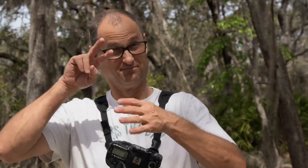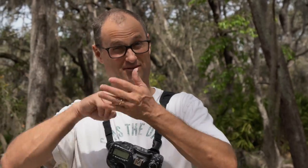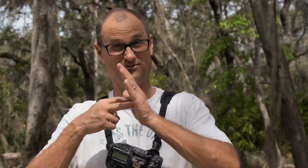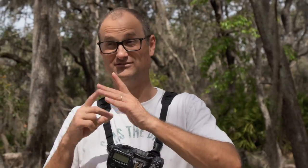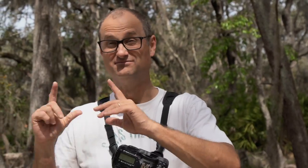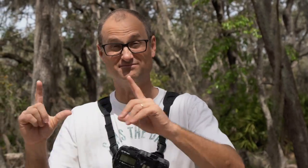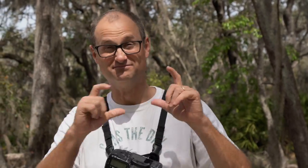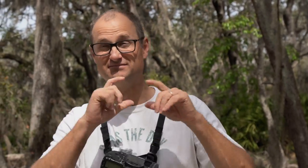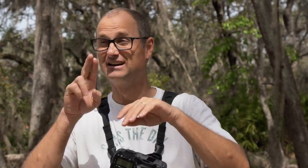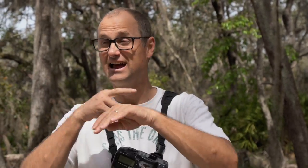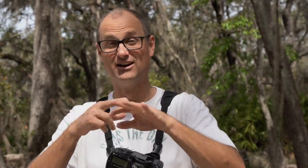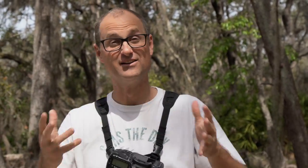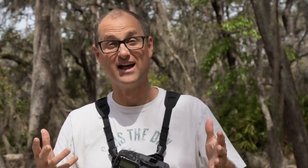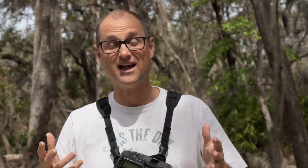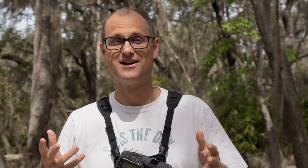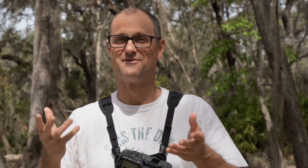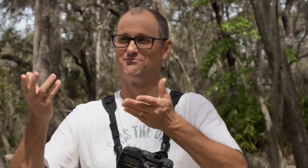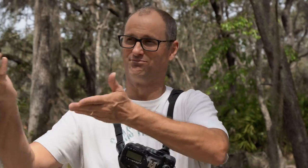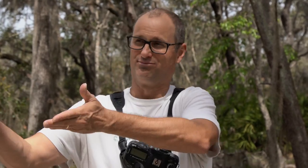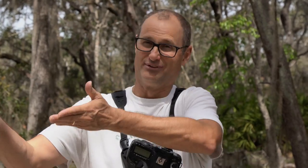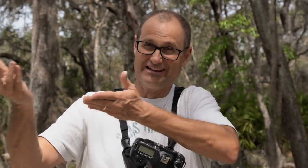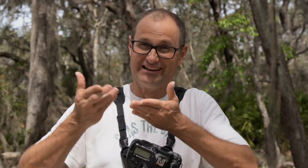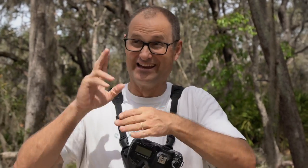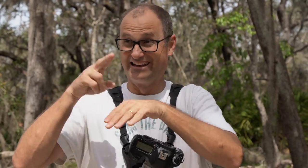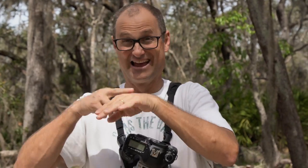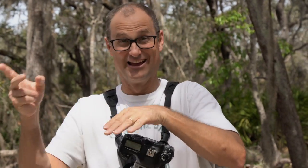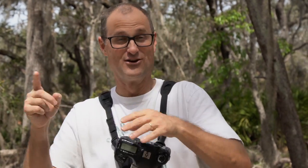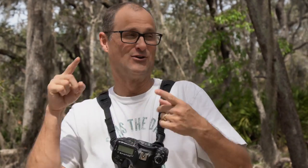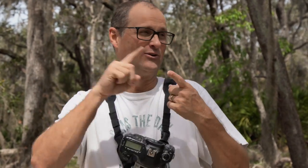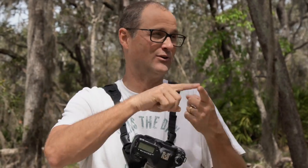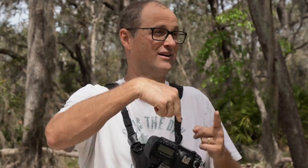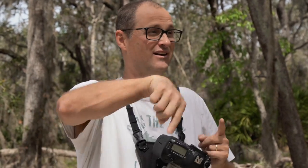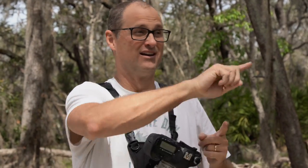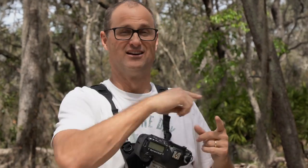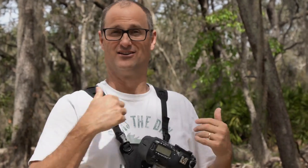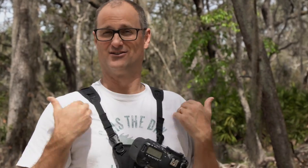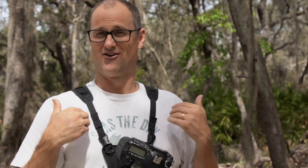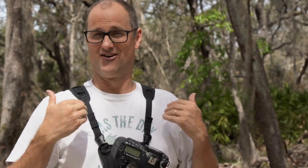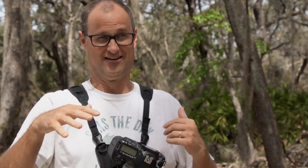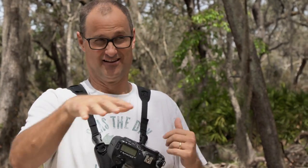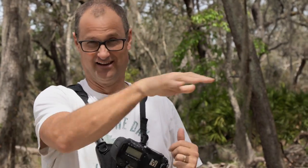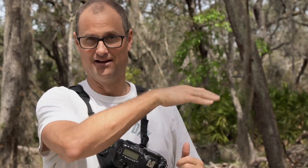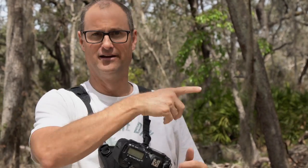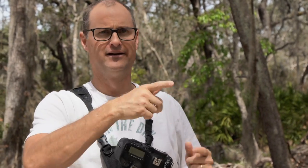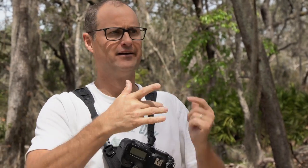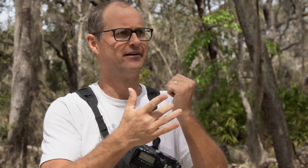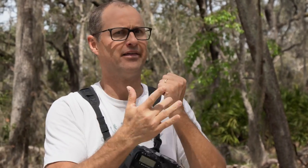Here's the real purpose of doing my nature photography... I want to bring my nature photos to young kids out there who are addicted to technology